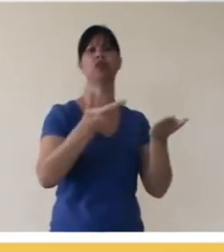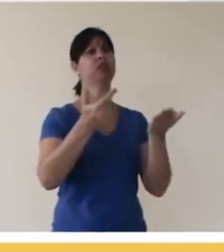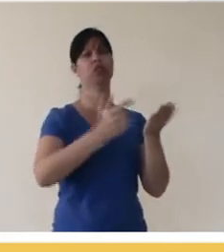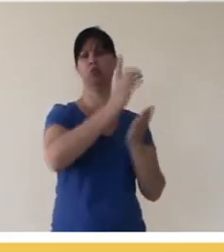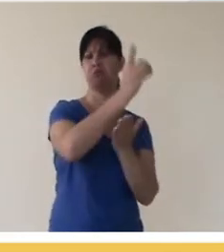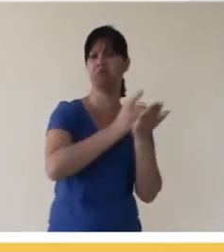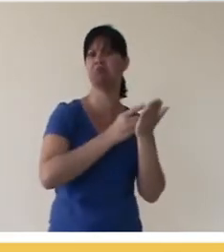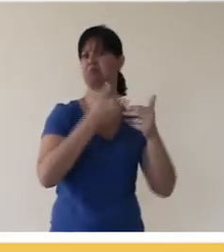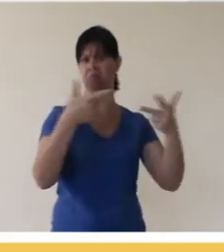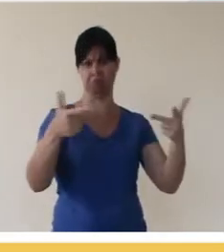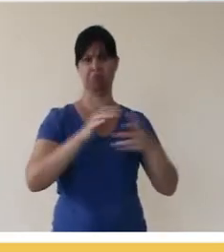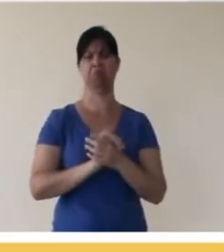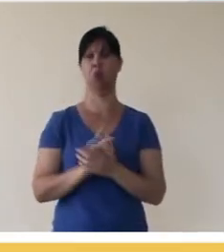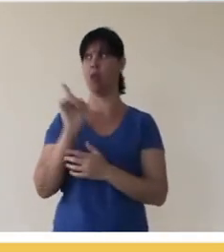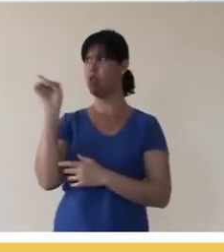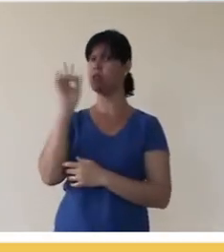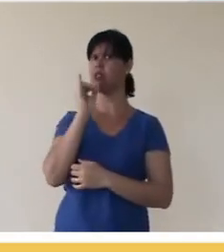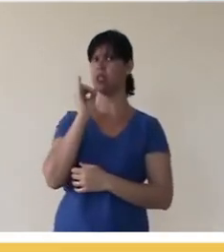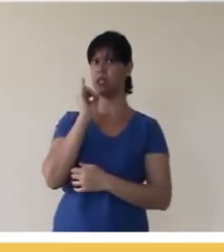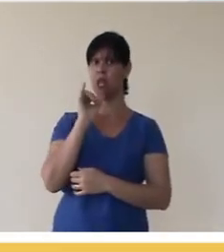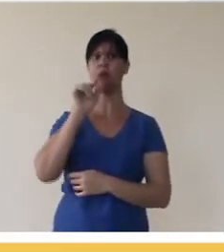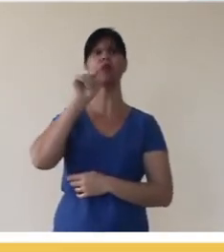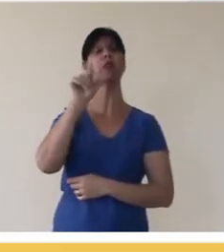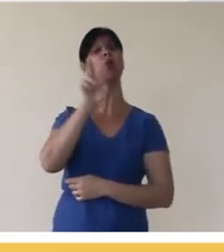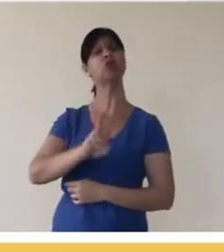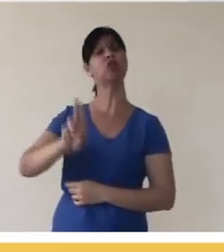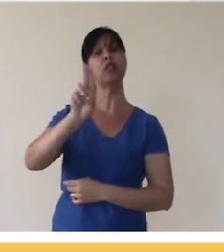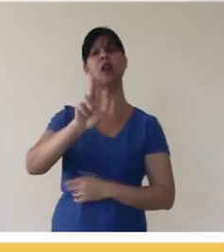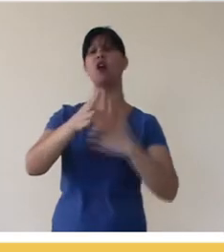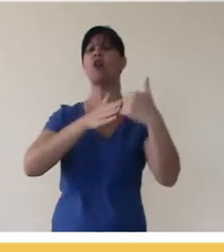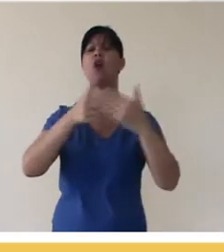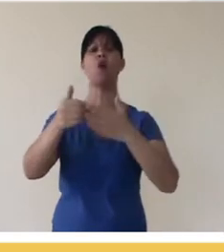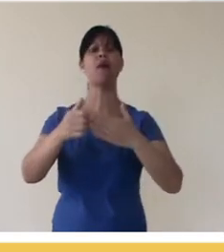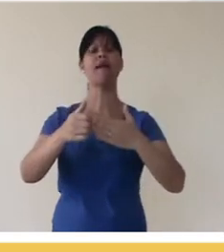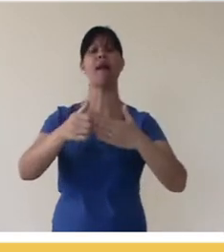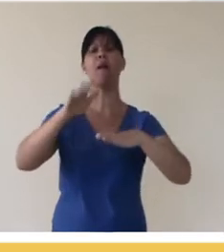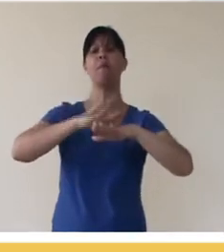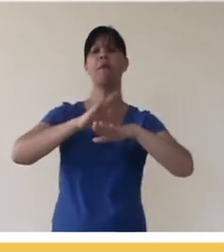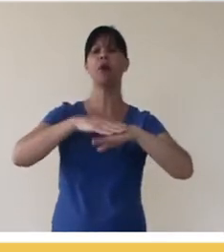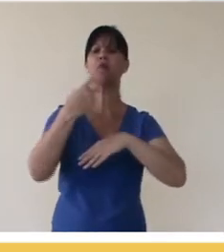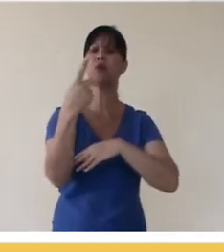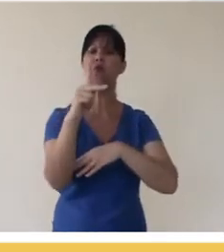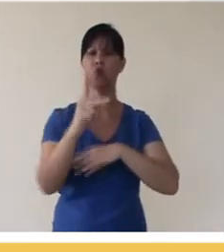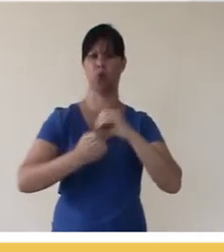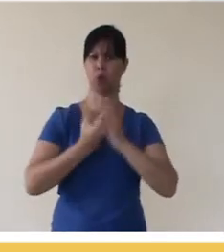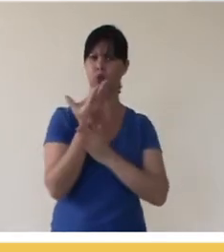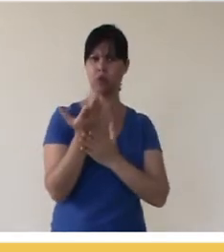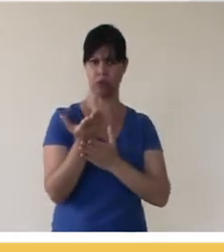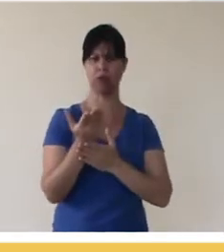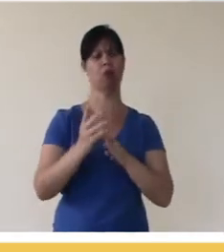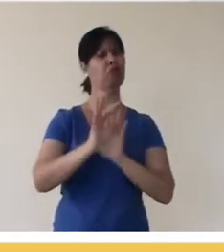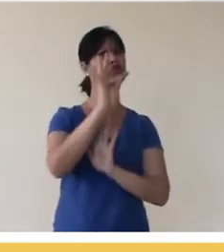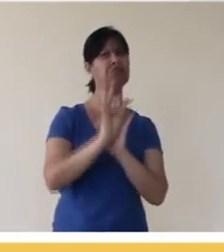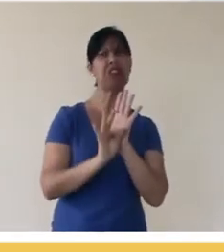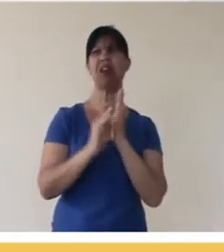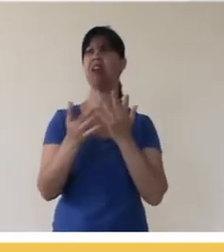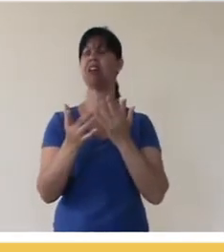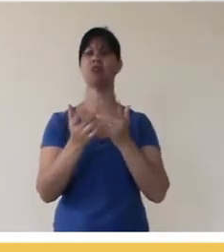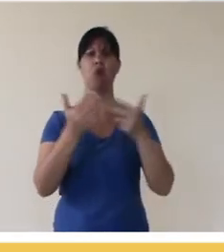or any other format whatsoever. So you can use this example to put in your works and also, every time you use an image, a video, a photo,